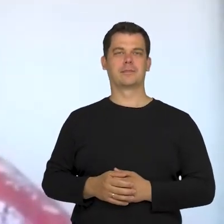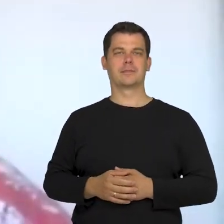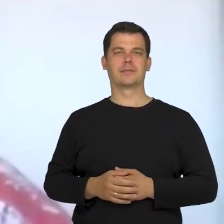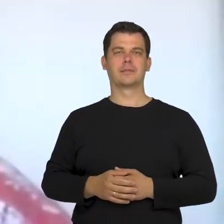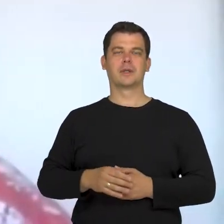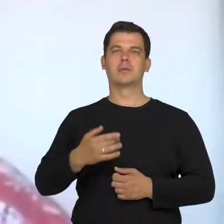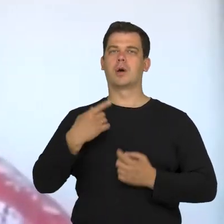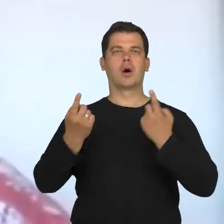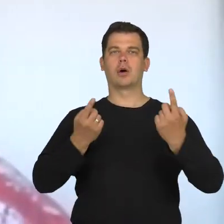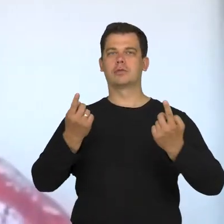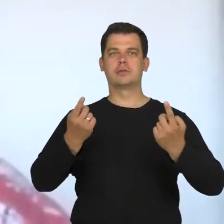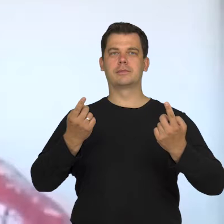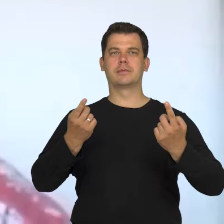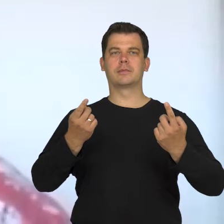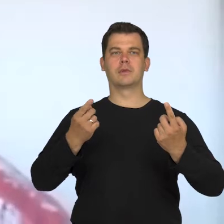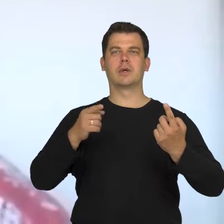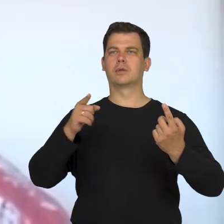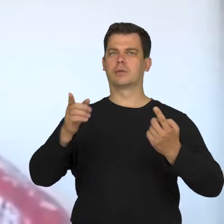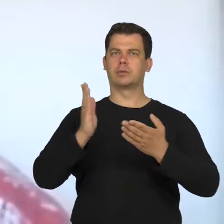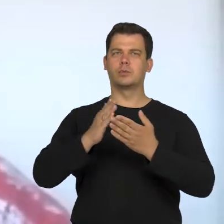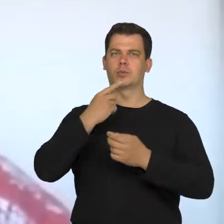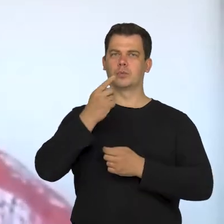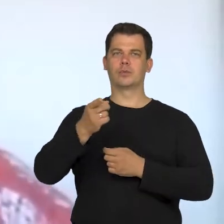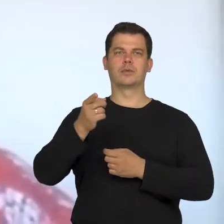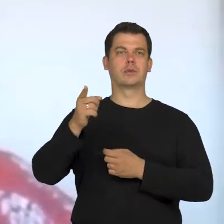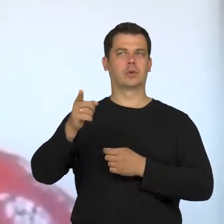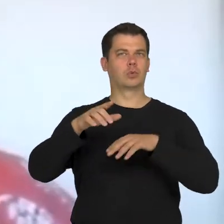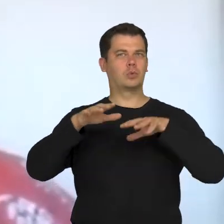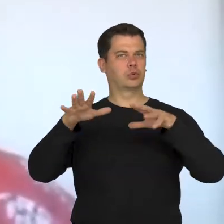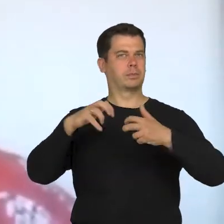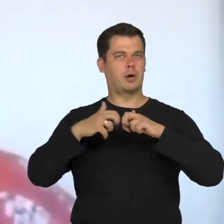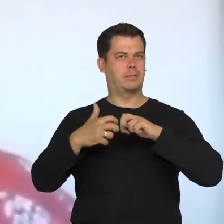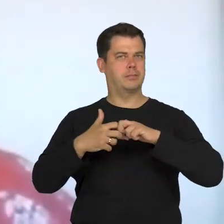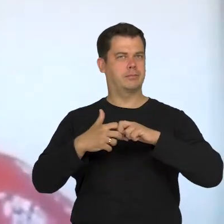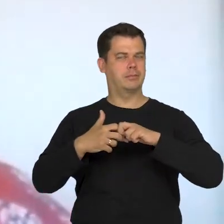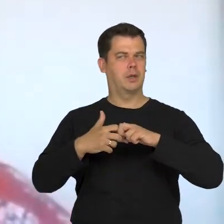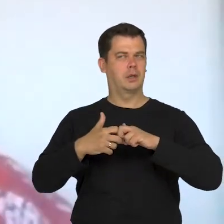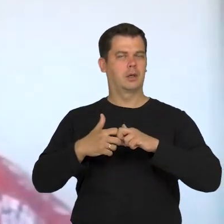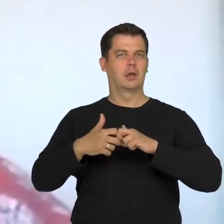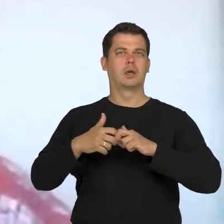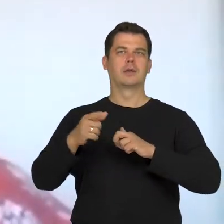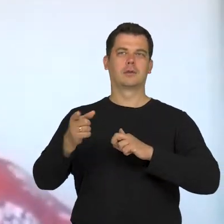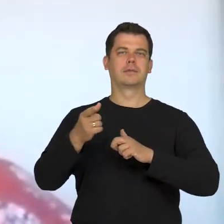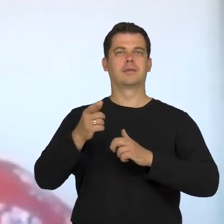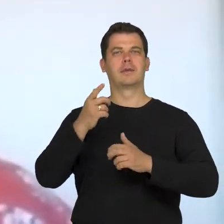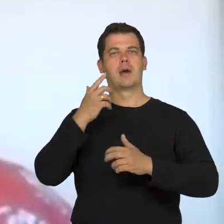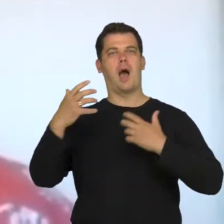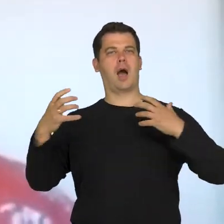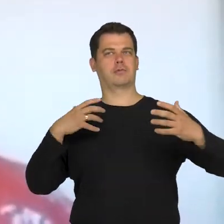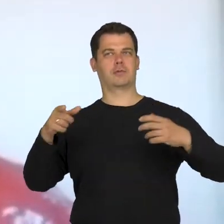I mean that you pointed out that we still have a huge problem with e.g. actors with disabilities.